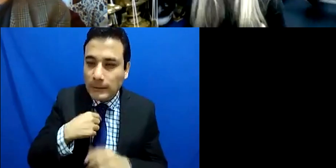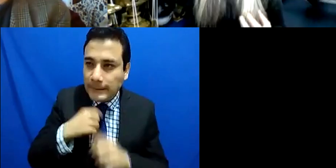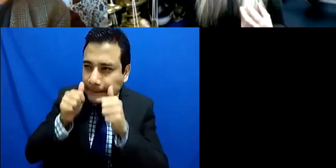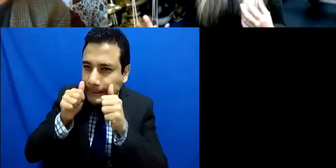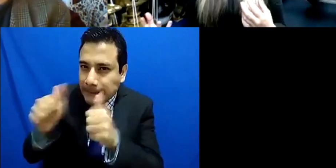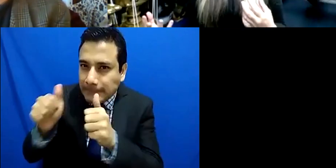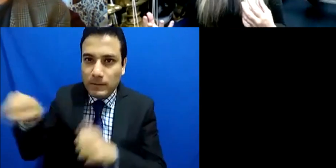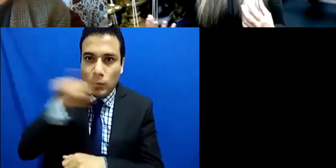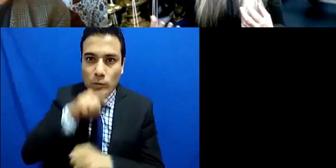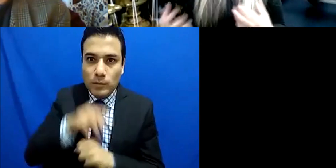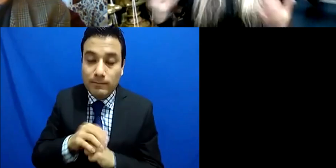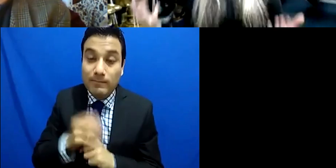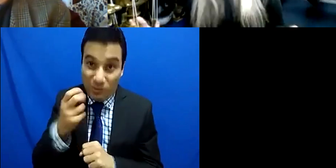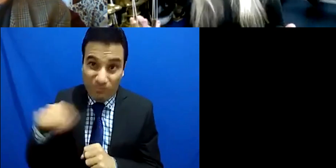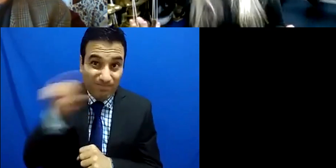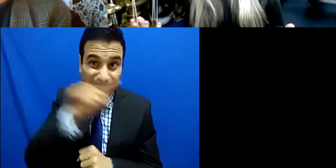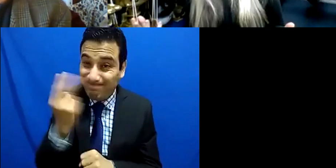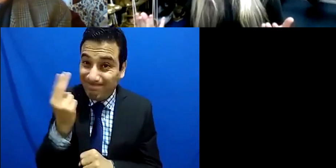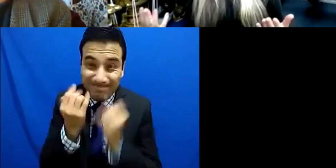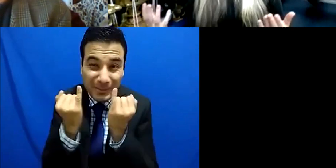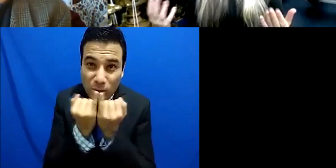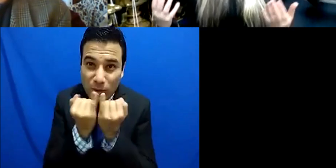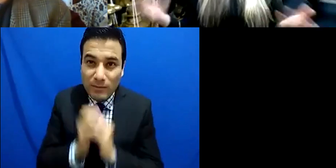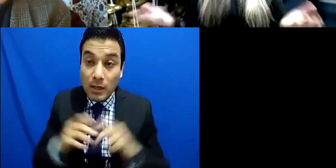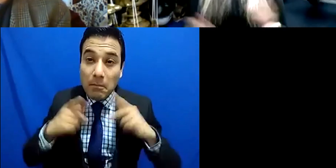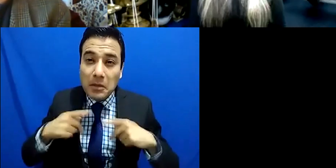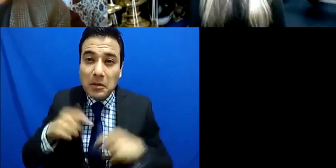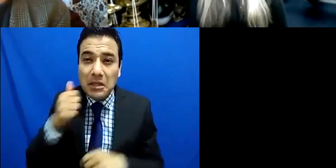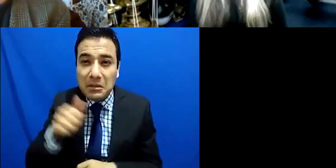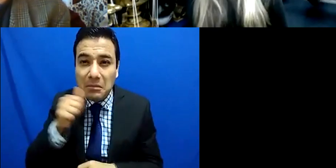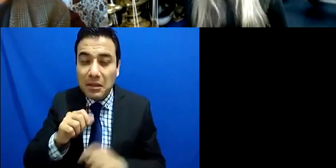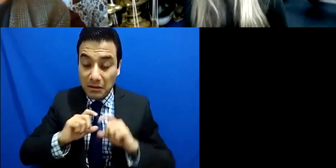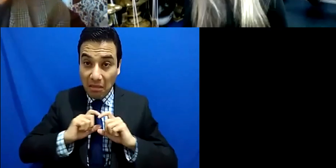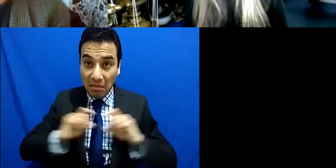so you know I don't wake up in the morning and say to myself oh hello musician Evelyn, you know or